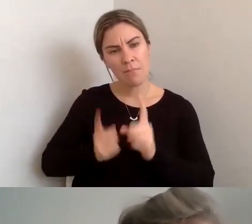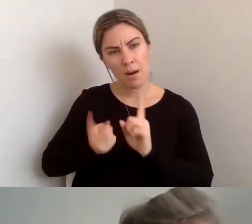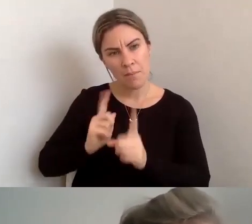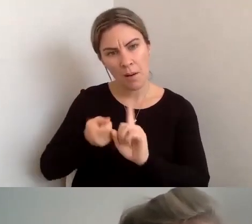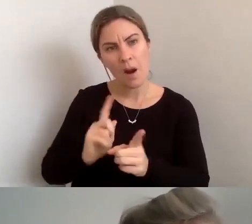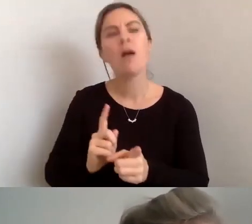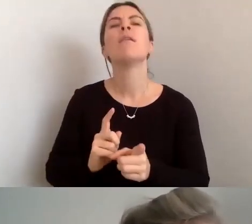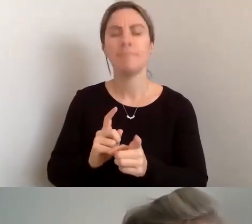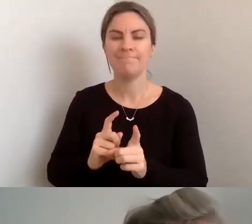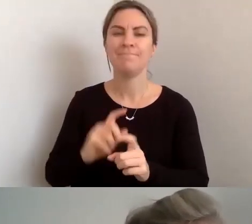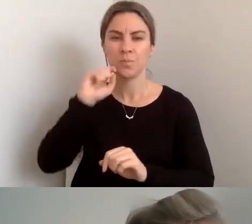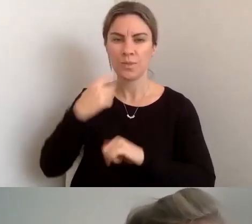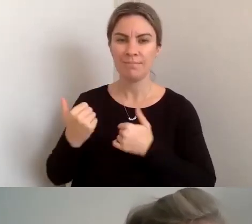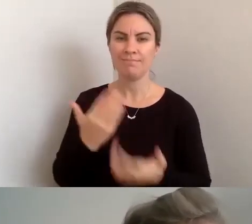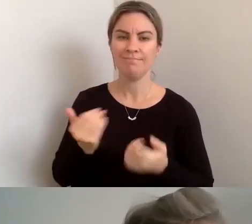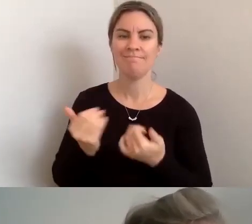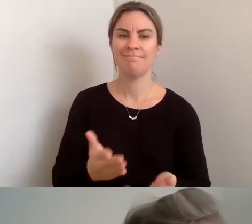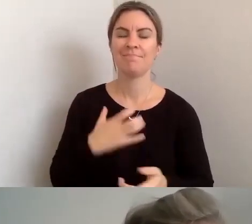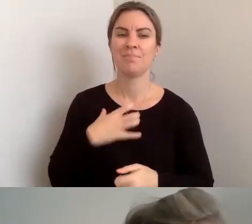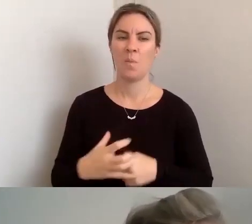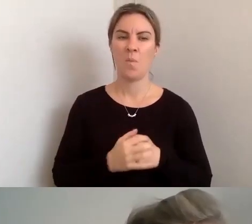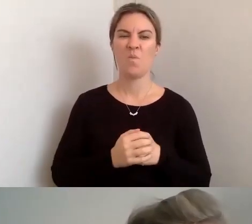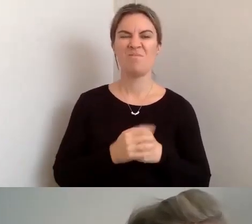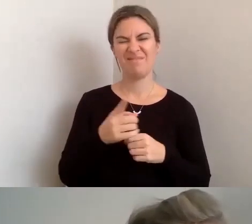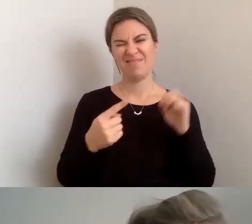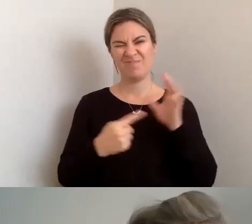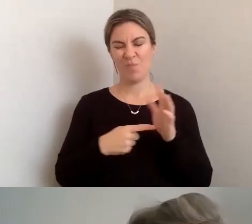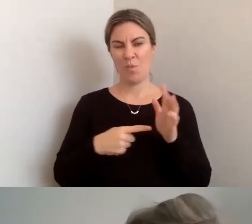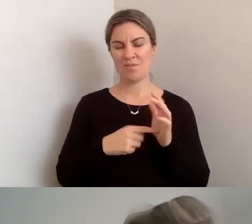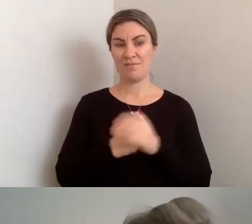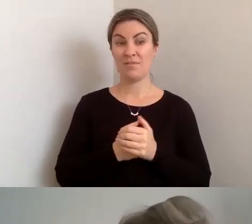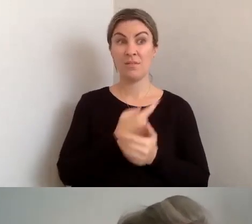that's a really important aspect. Because not everyone knows about